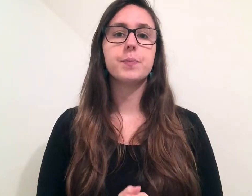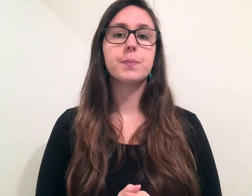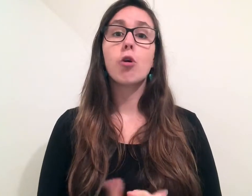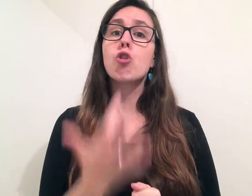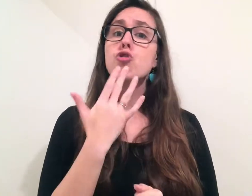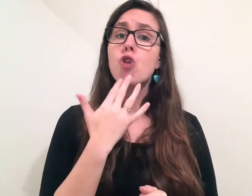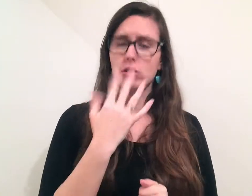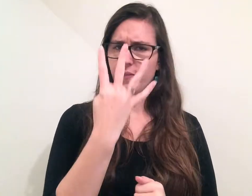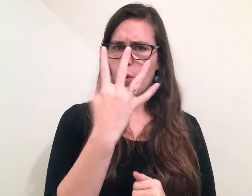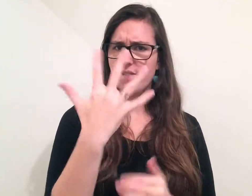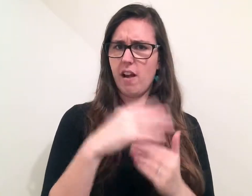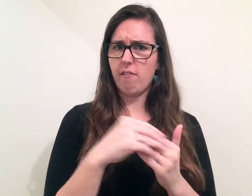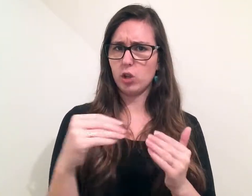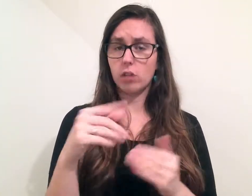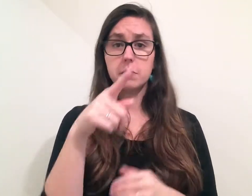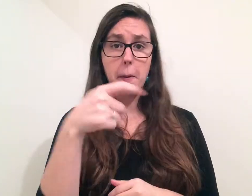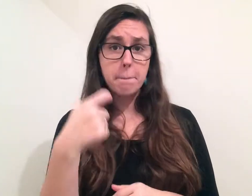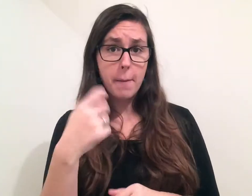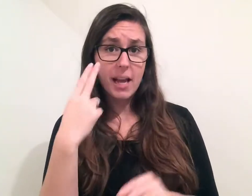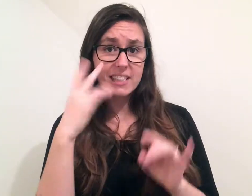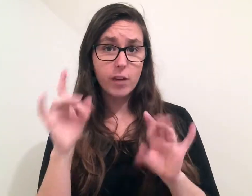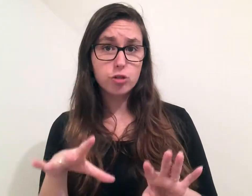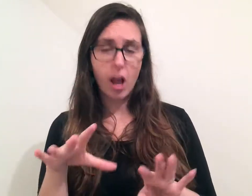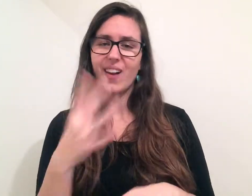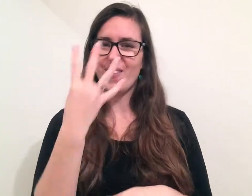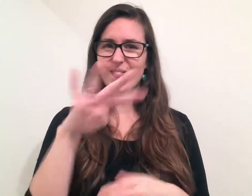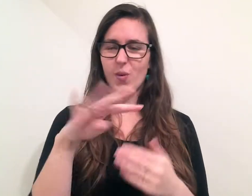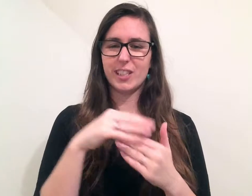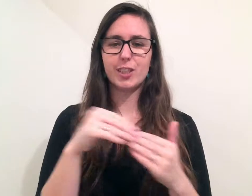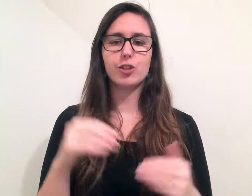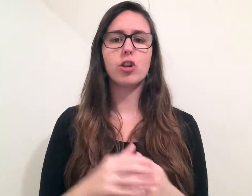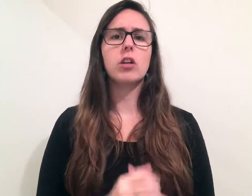Cost: $45 per person, if you are a member of Deaf Australia, it is $40 a person.